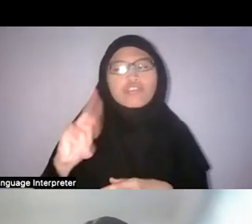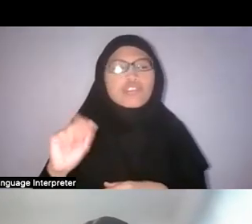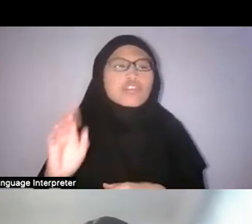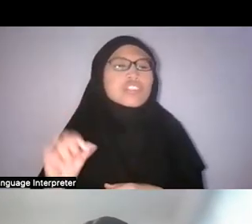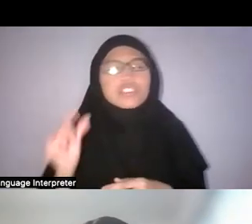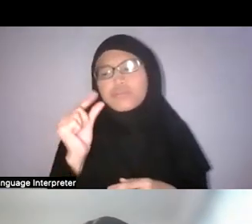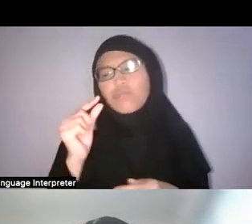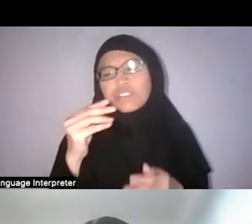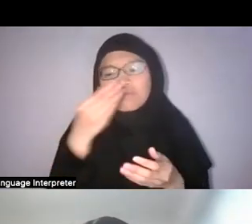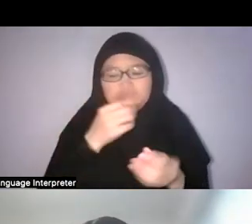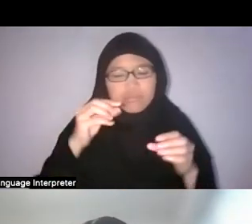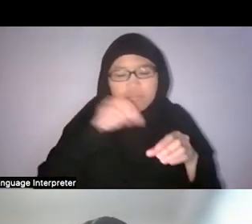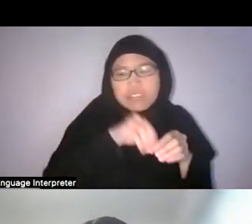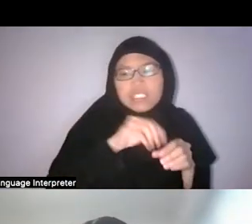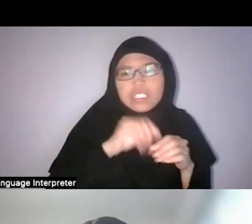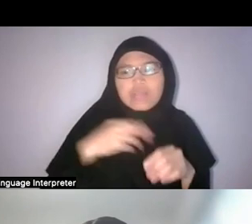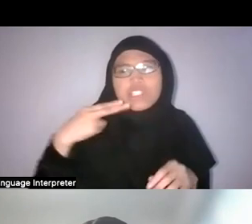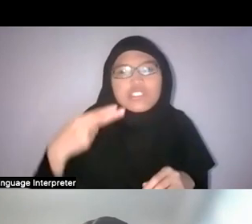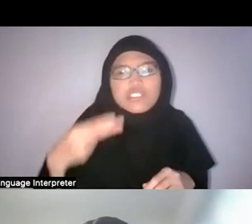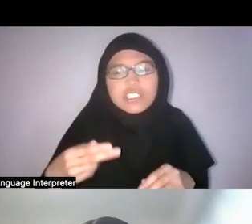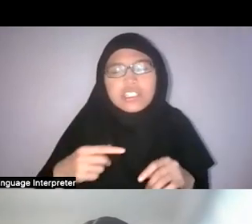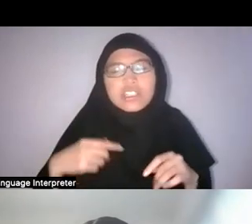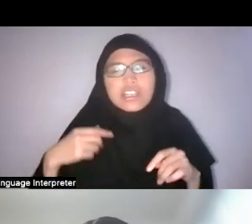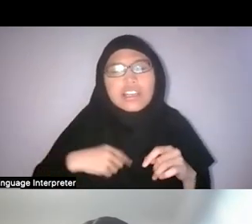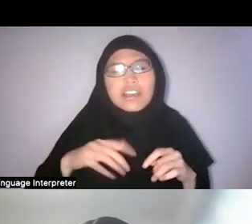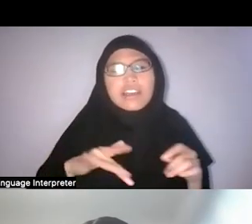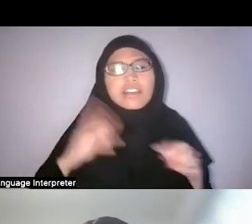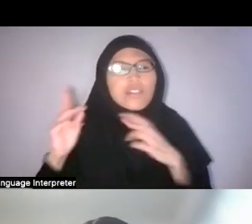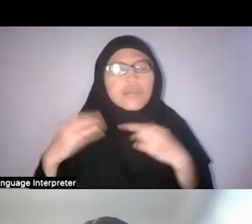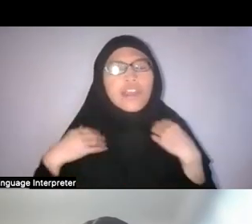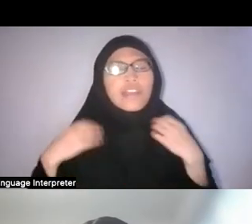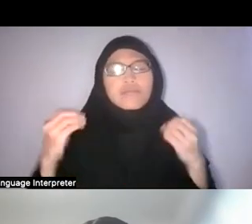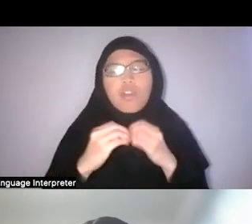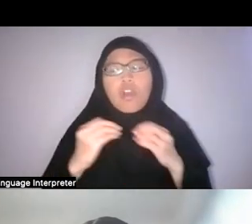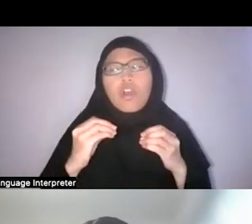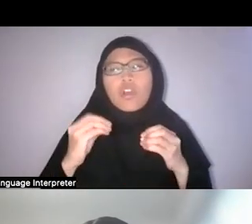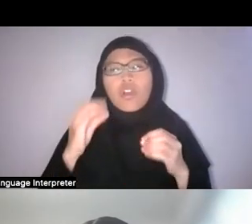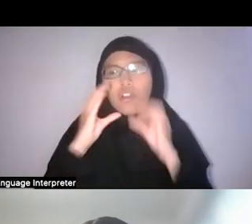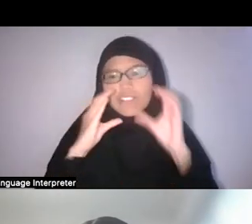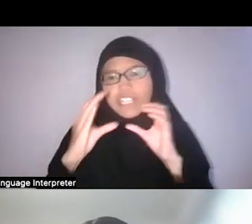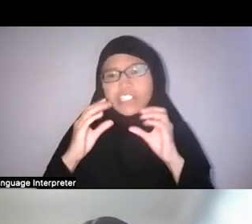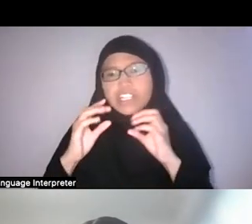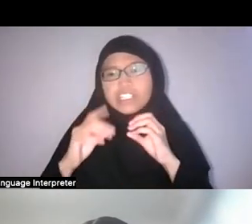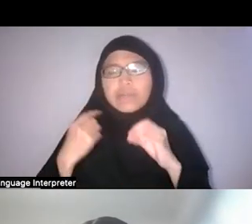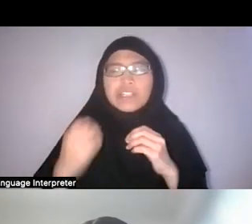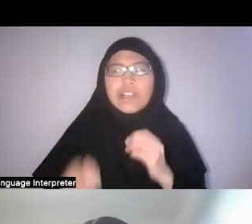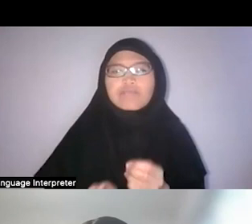And I really hope that there can be more conversations about this that we can bring up and... yeah.